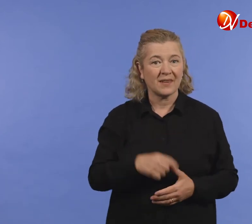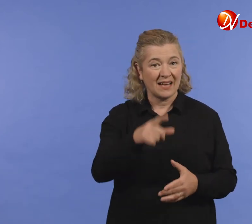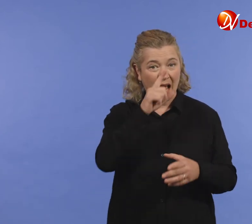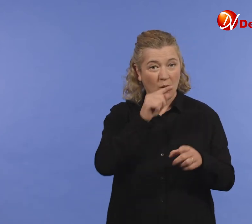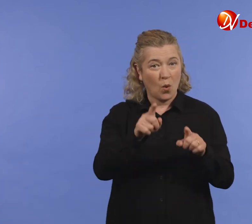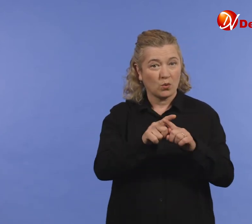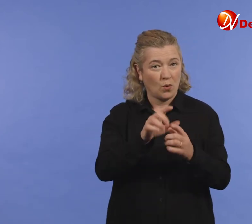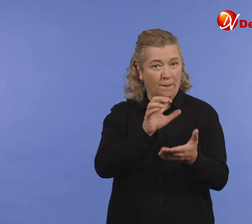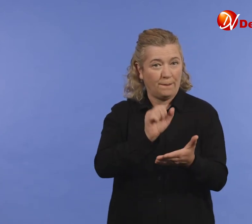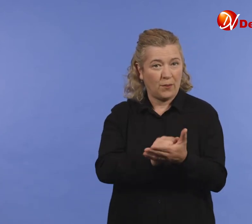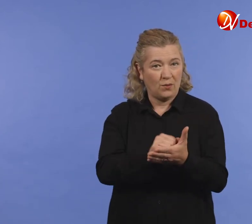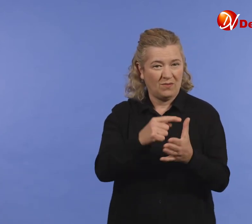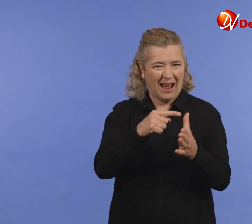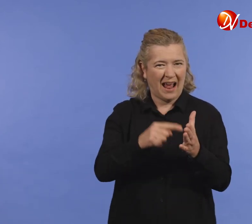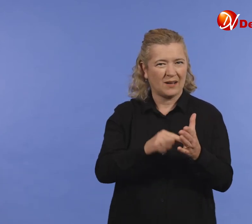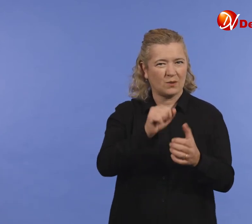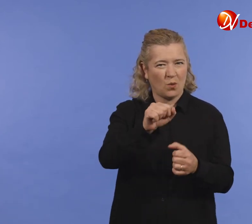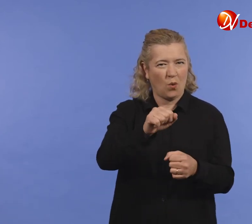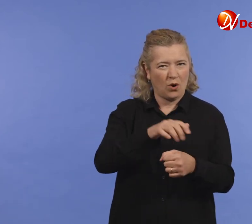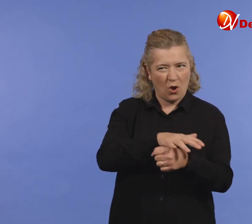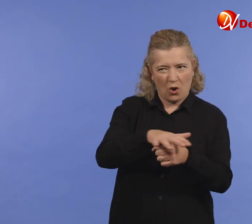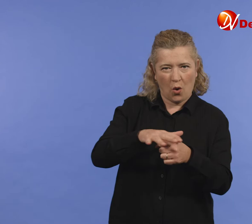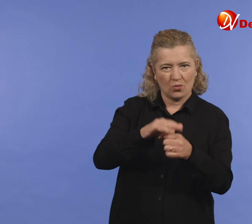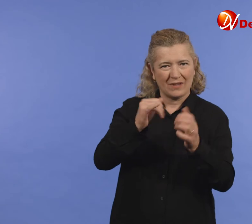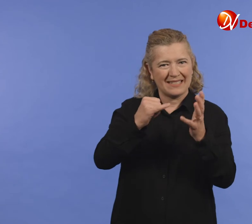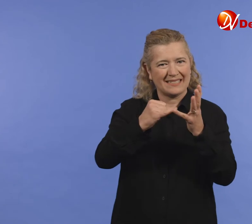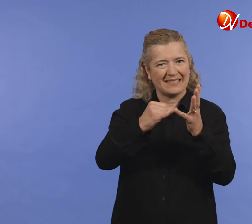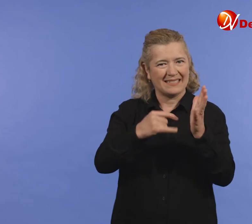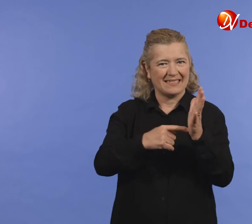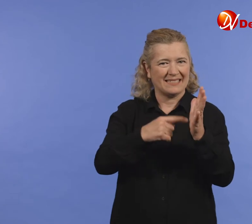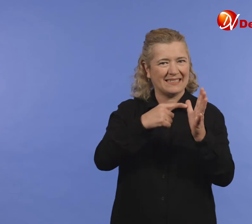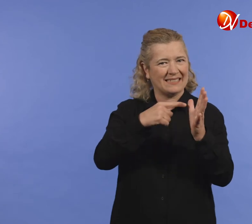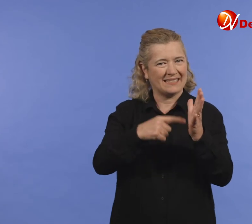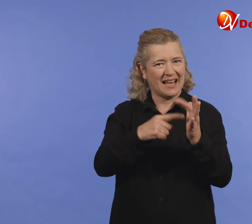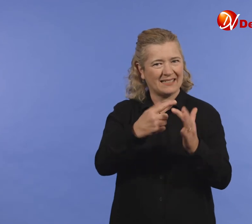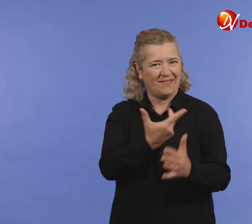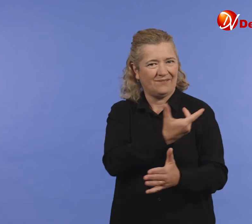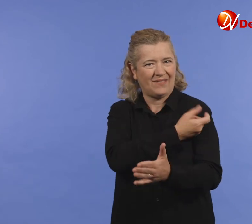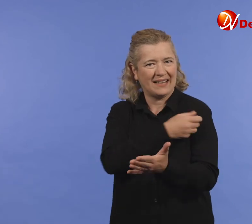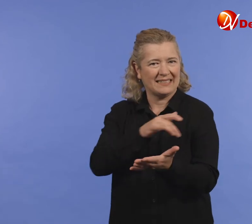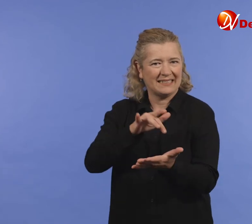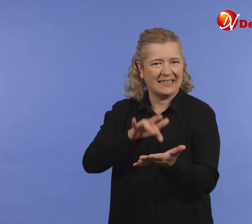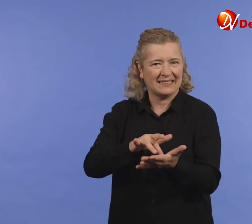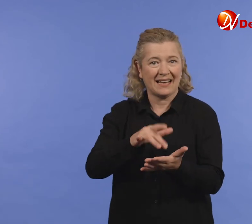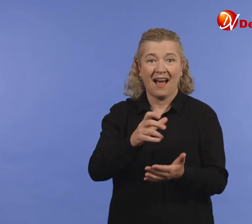You can also book at your local state vaccination centre -